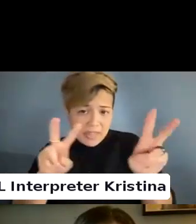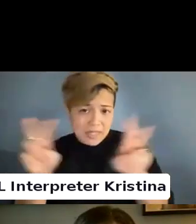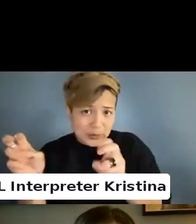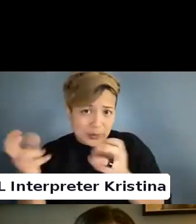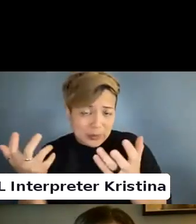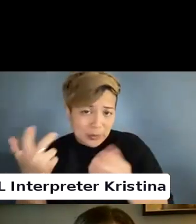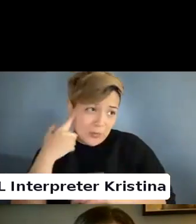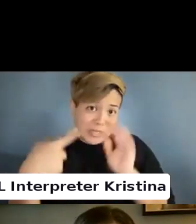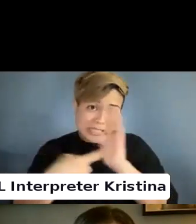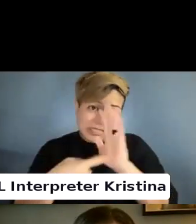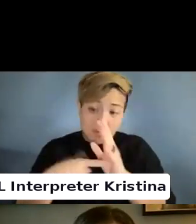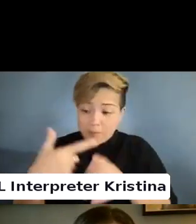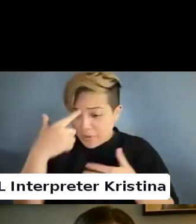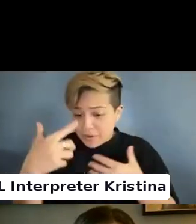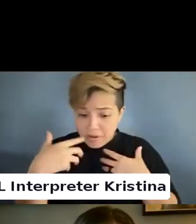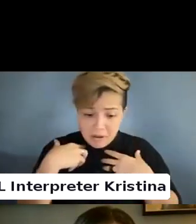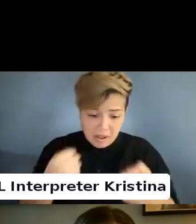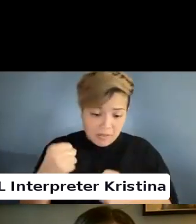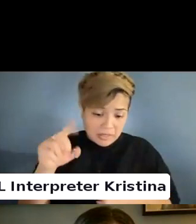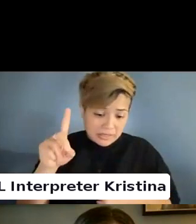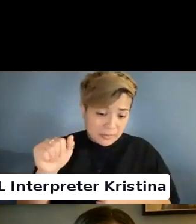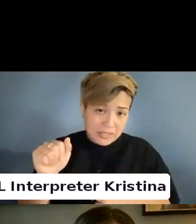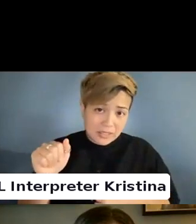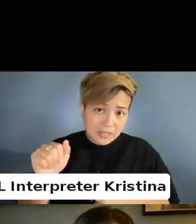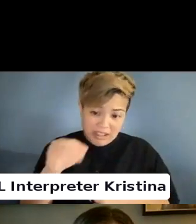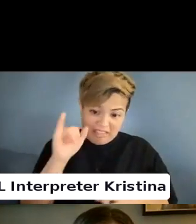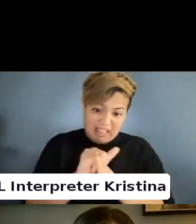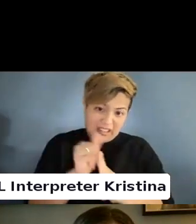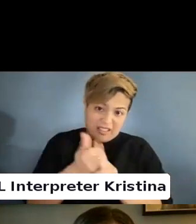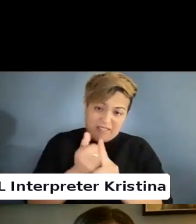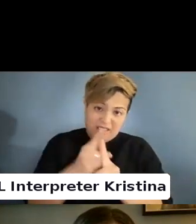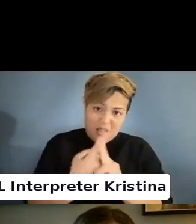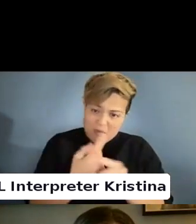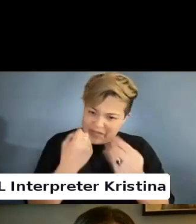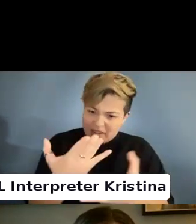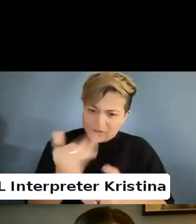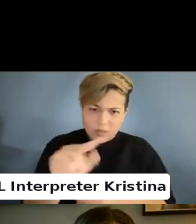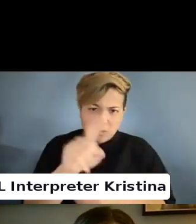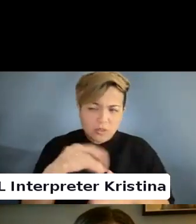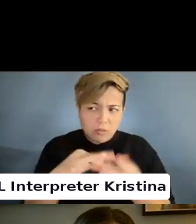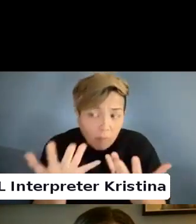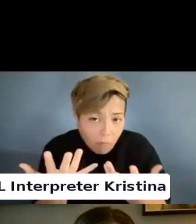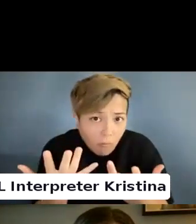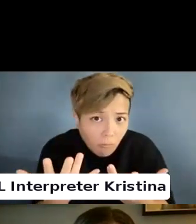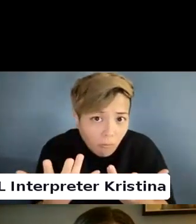For example mental health facilities and that alone gives you a question of whether it qualifies